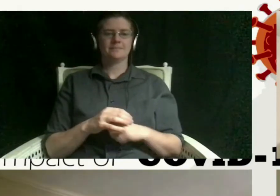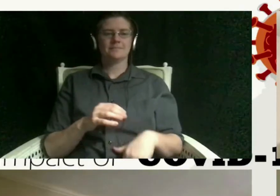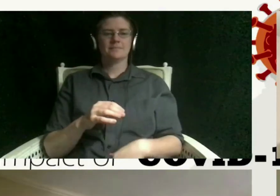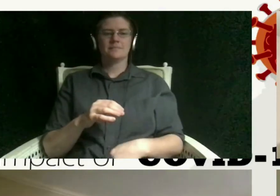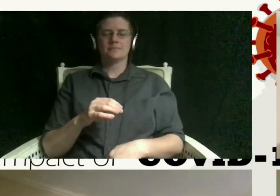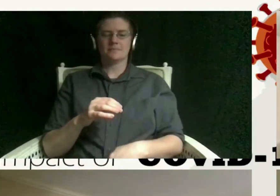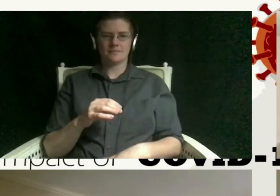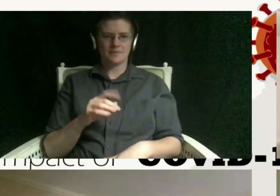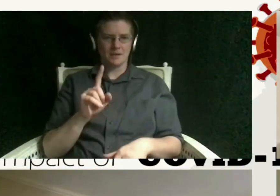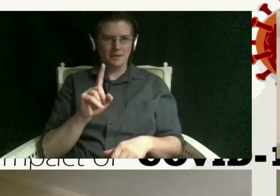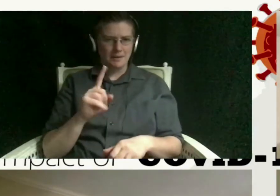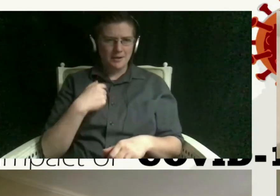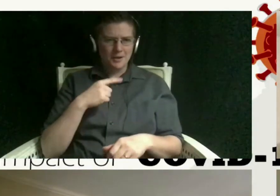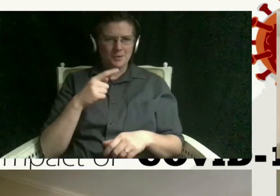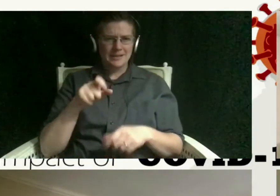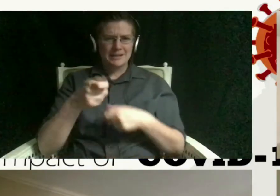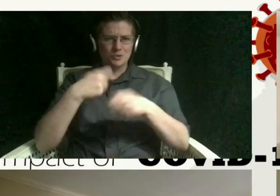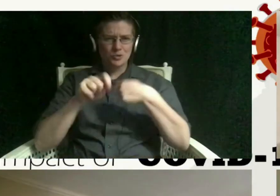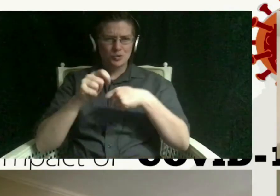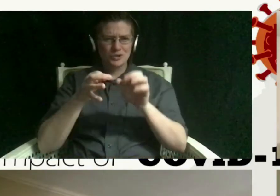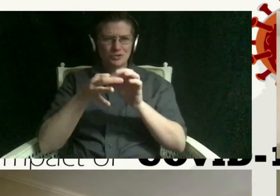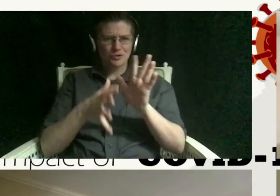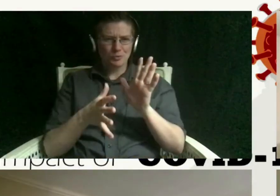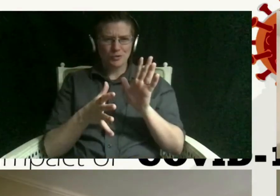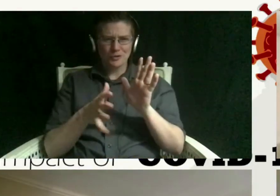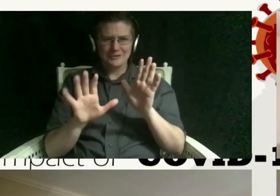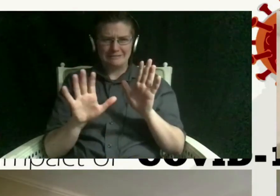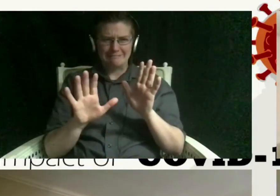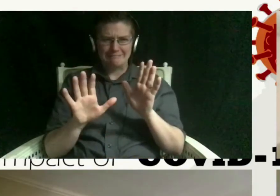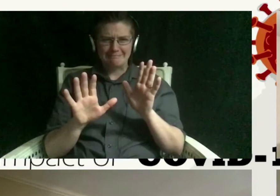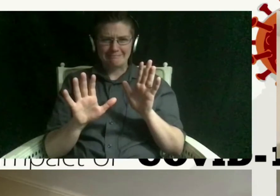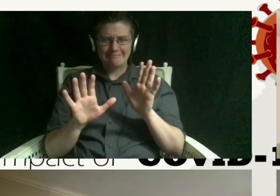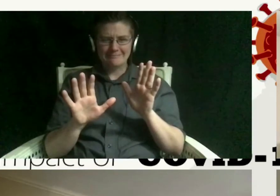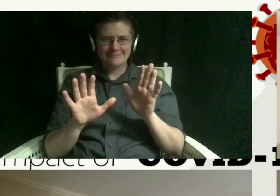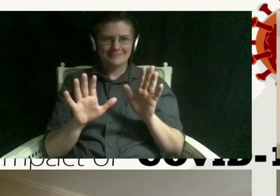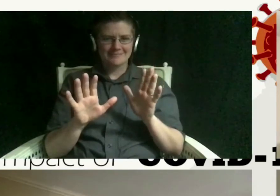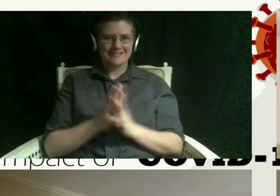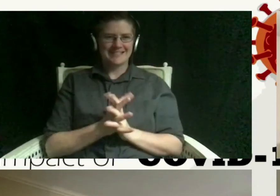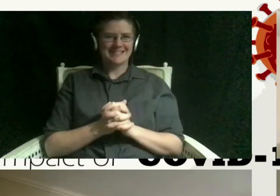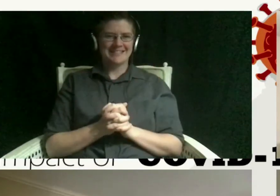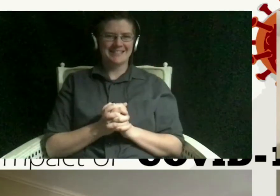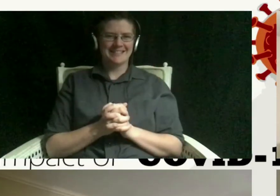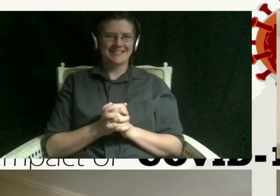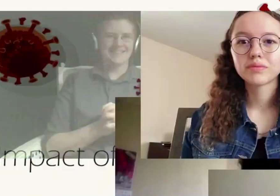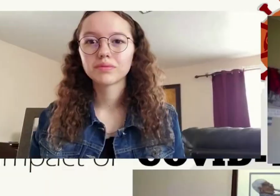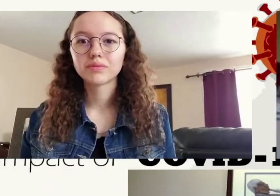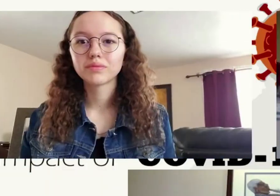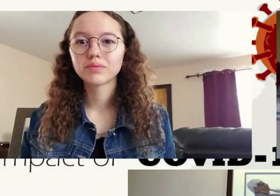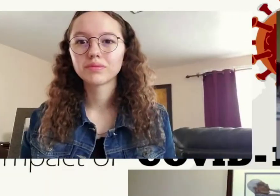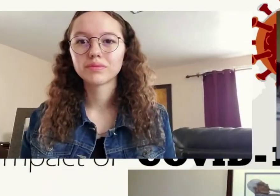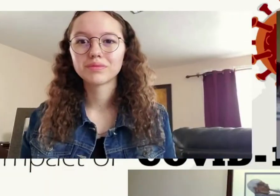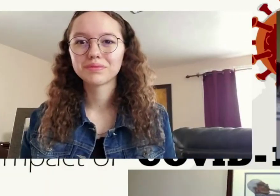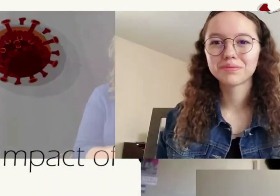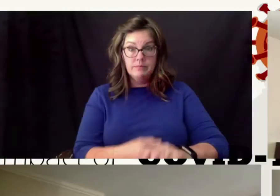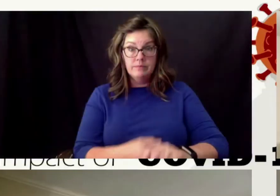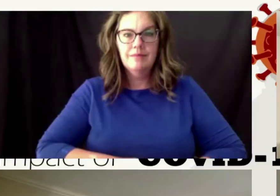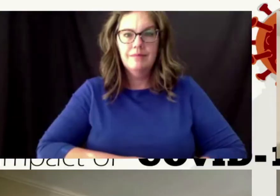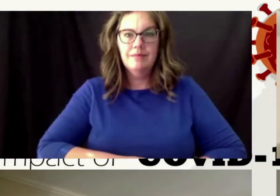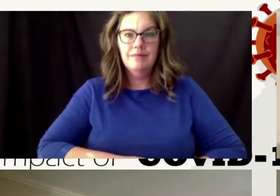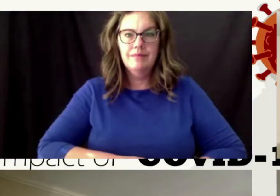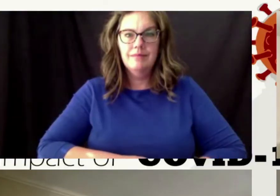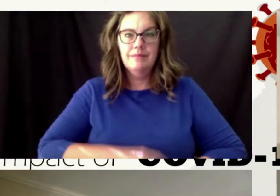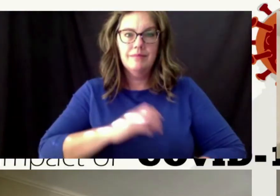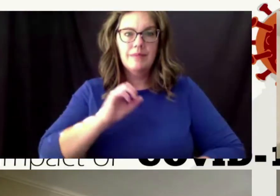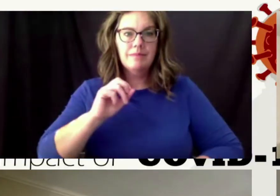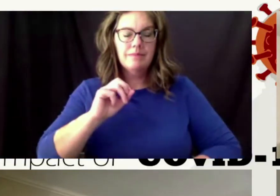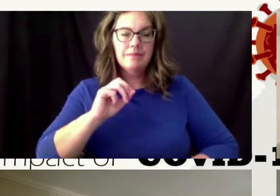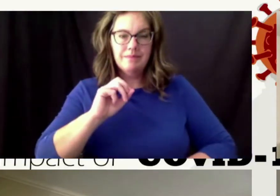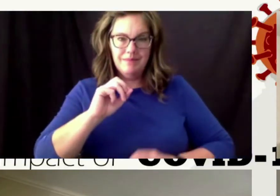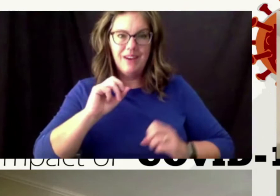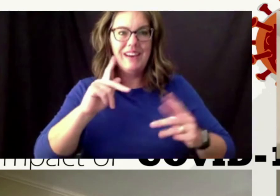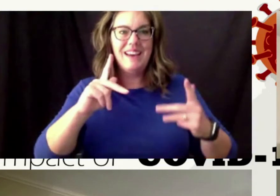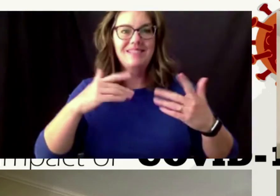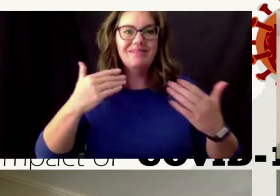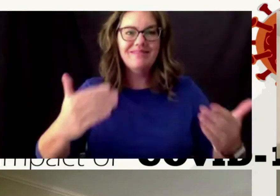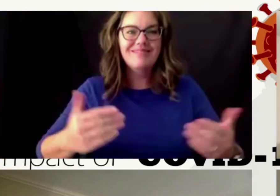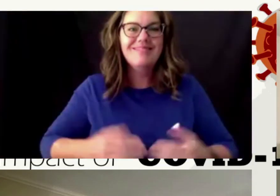need to switch interpreters uh so okay i will wait okay there we go all right